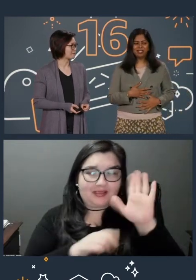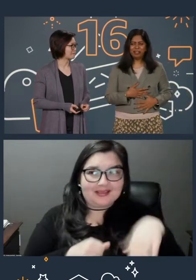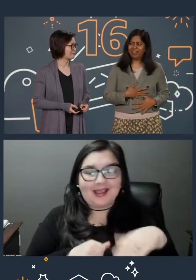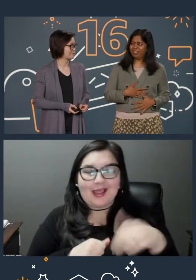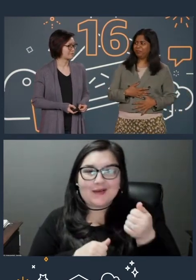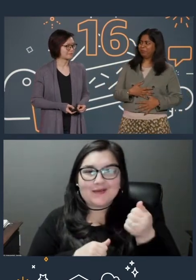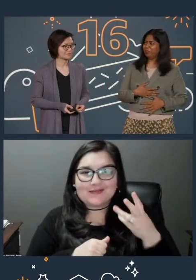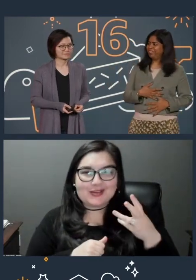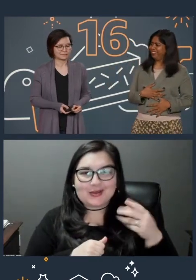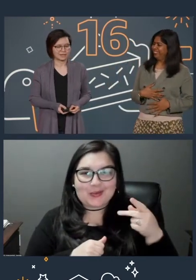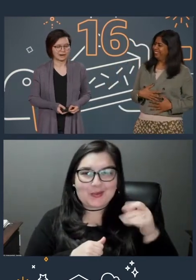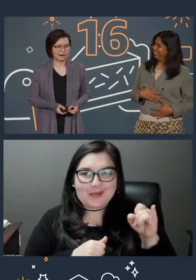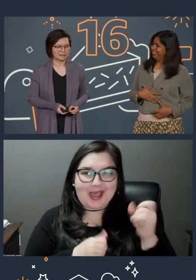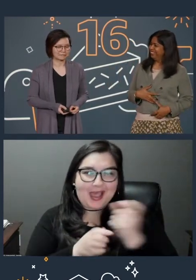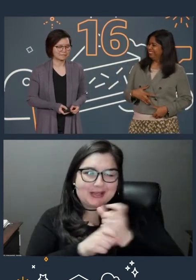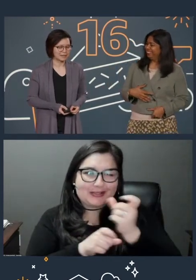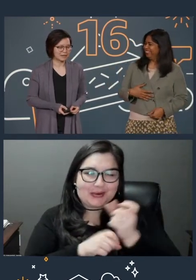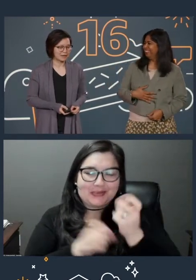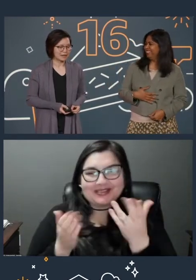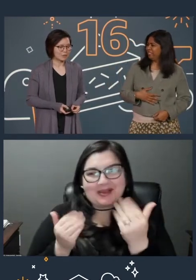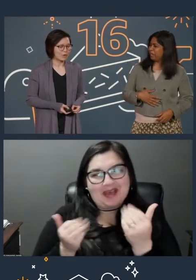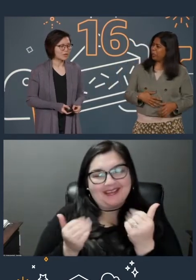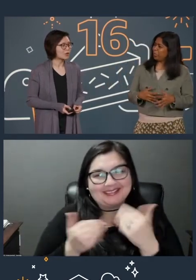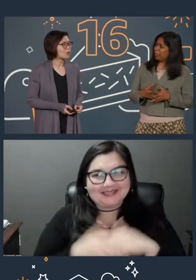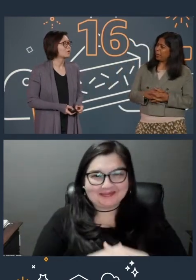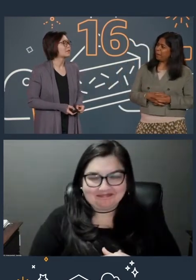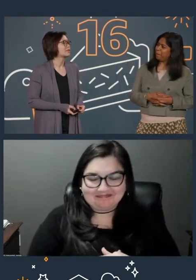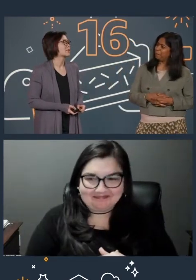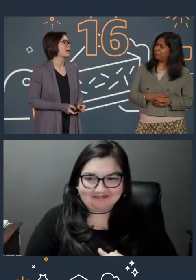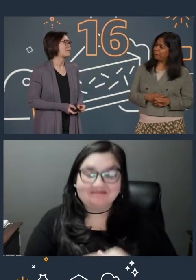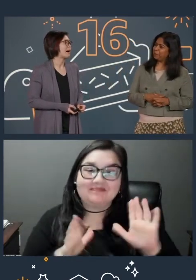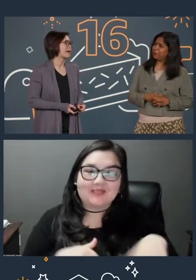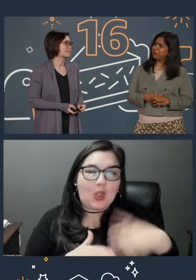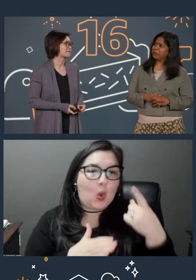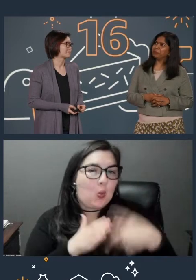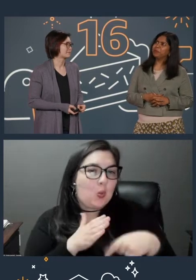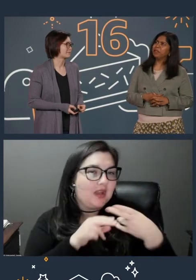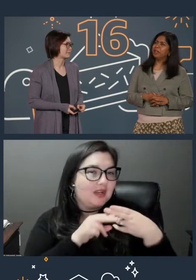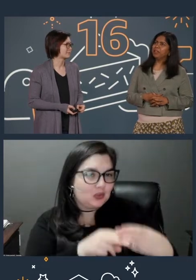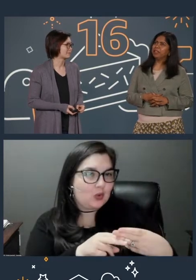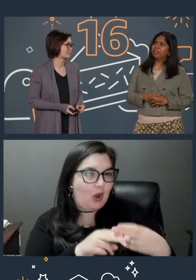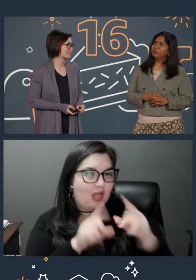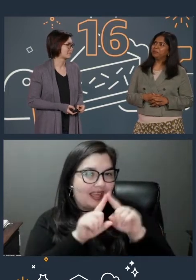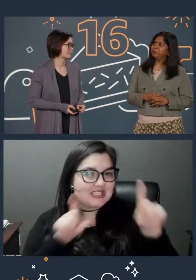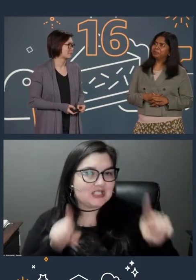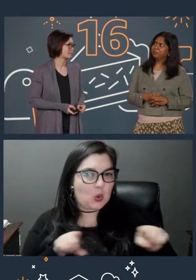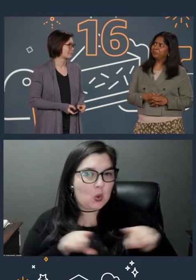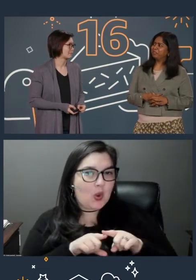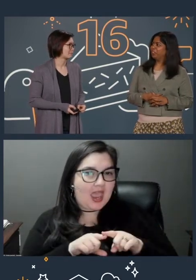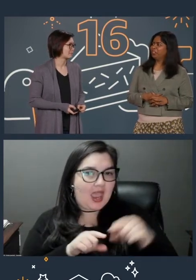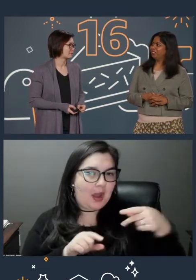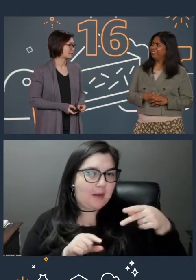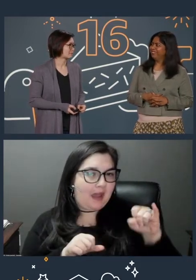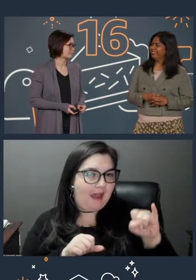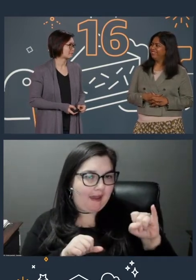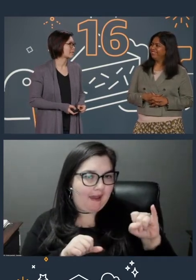Go ahead, humor me. All right. What do you call a square pie? Um, don't know.